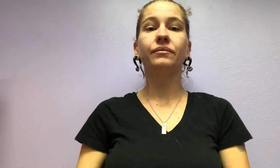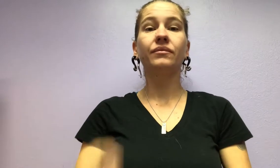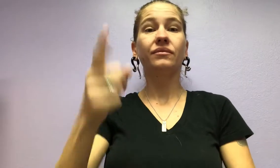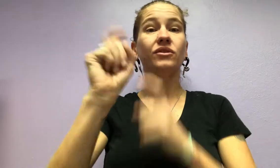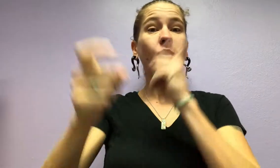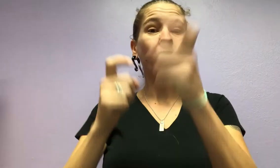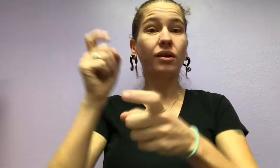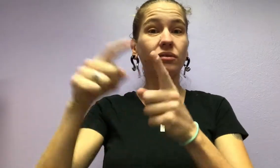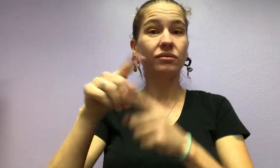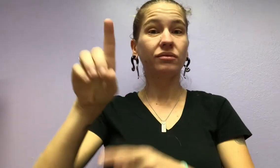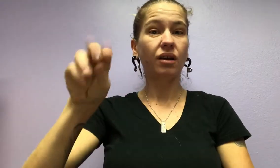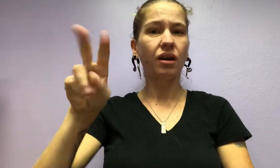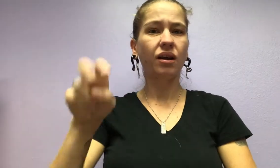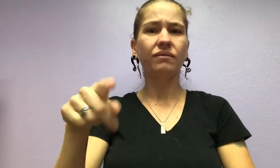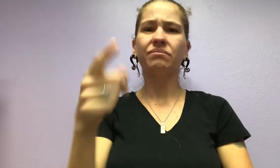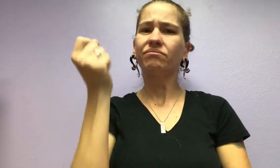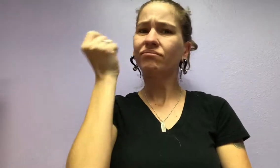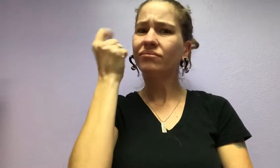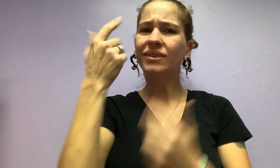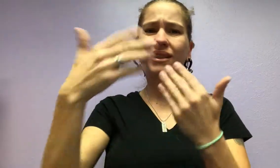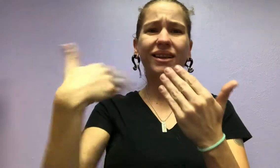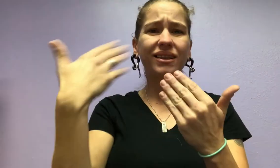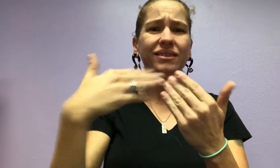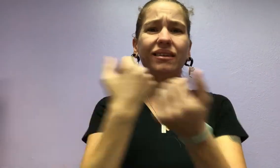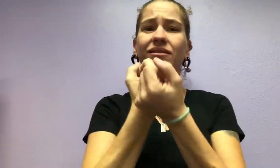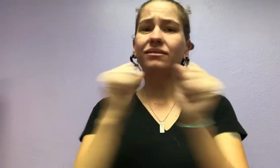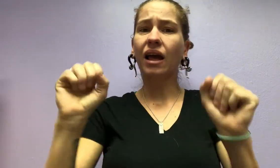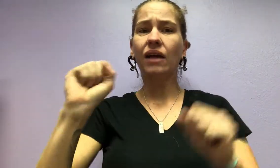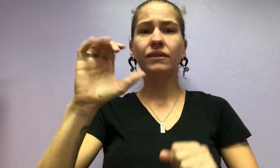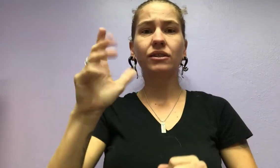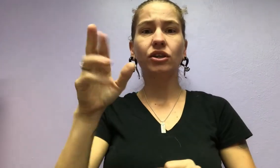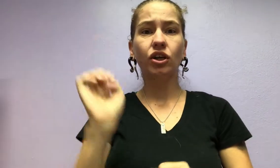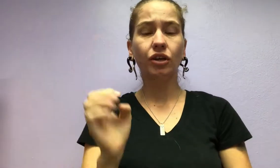You can donate to support DOVE - it's easy, safe, and secure